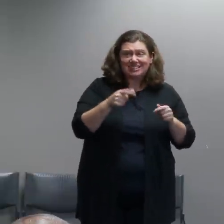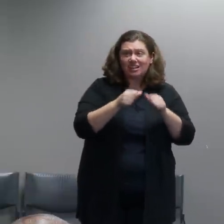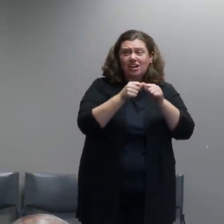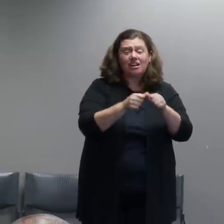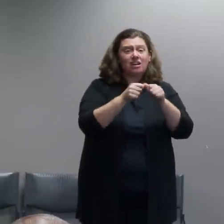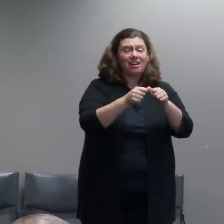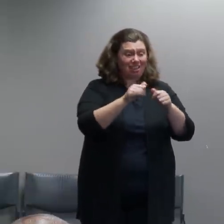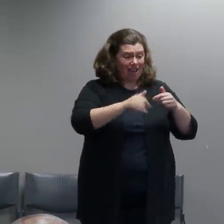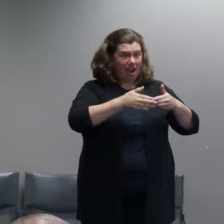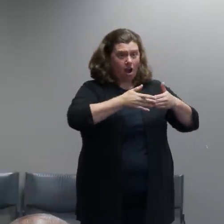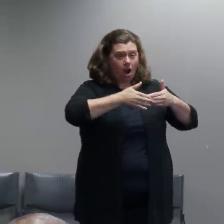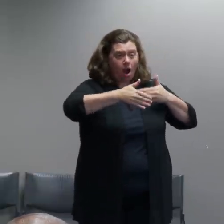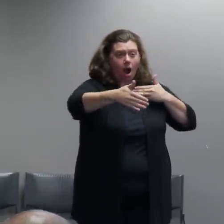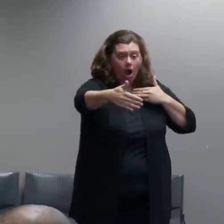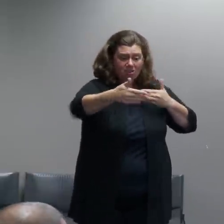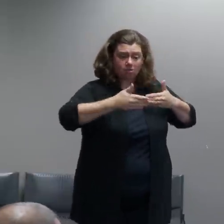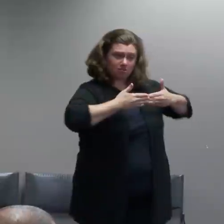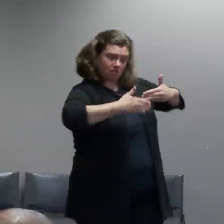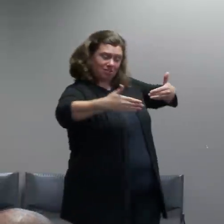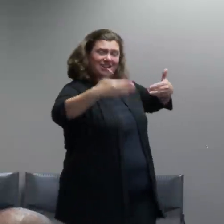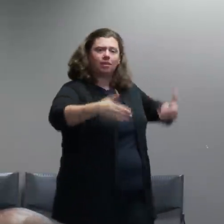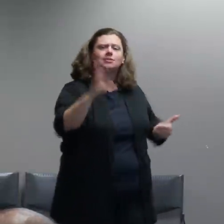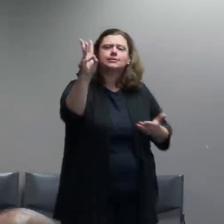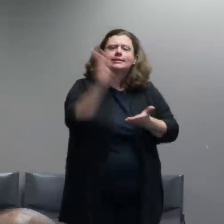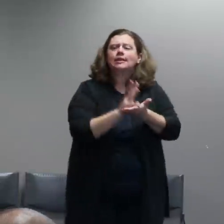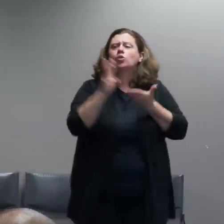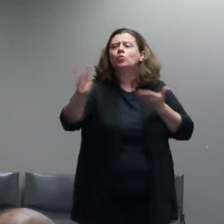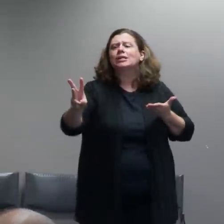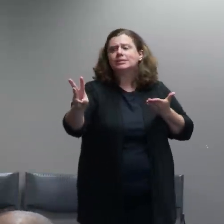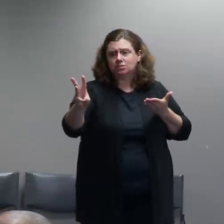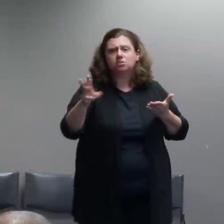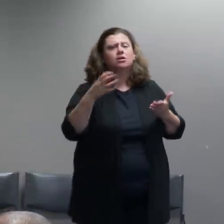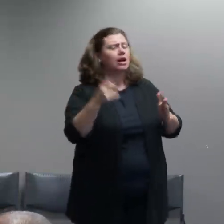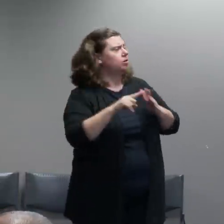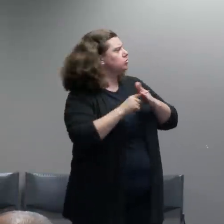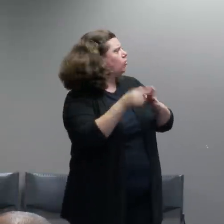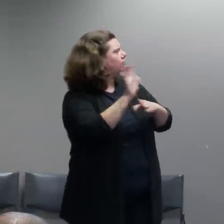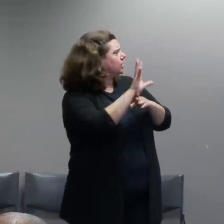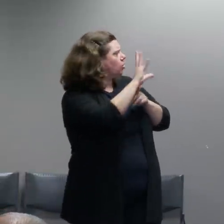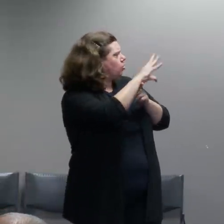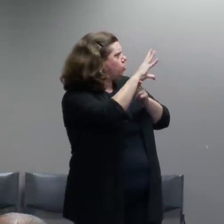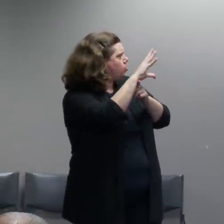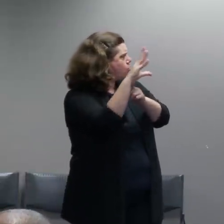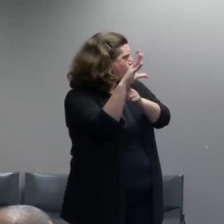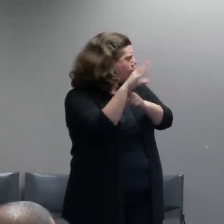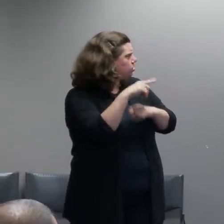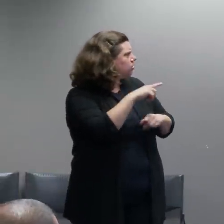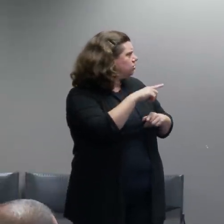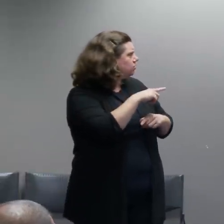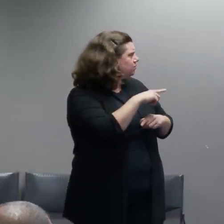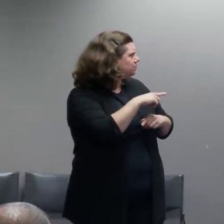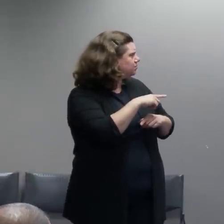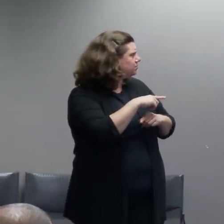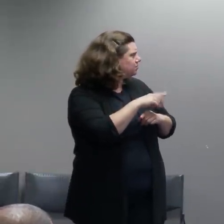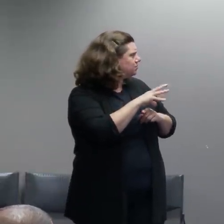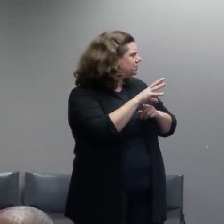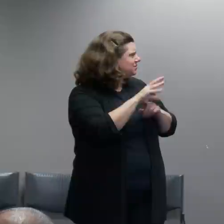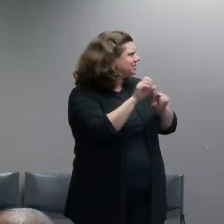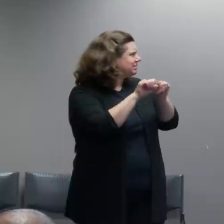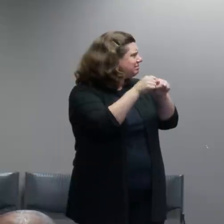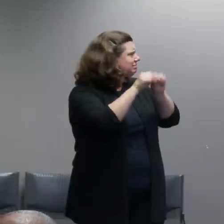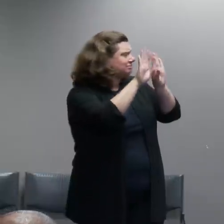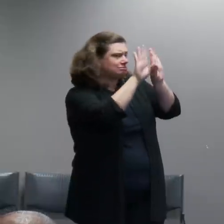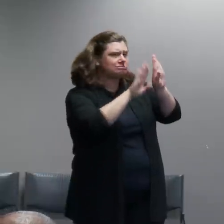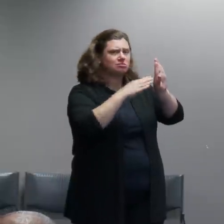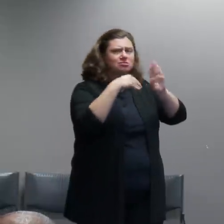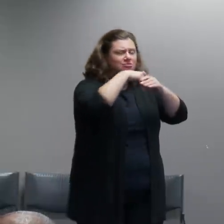So this is some video here at the Justice Center on May 29th.